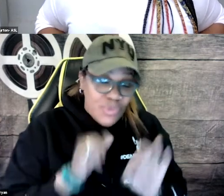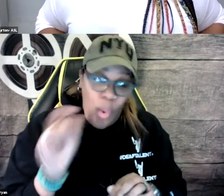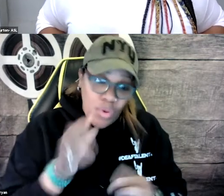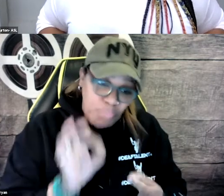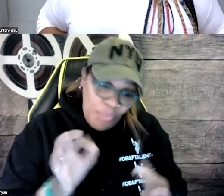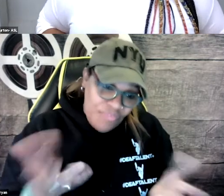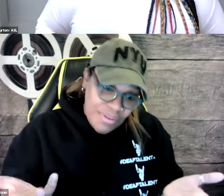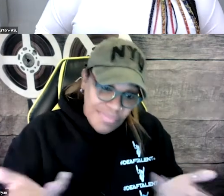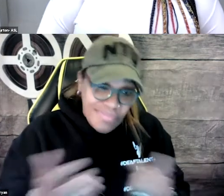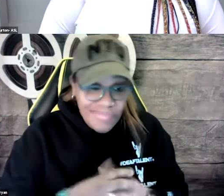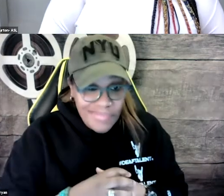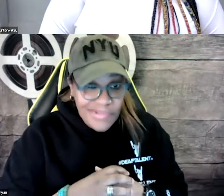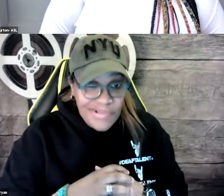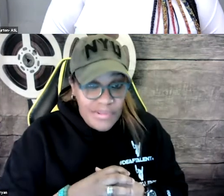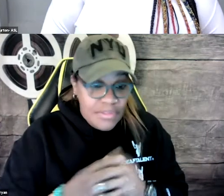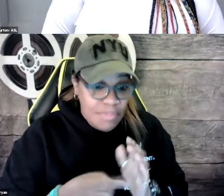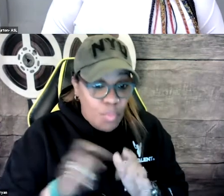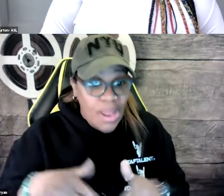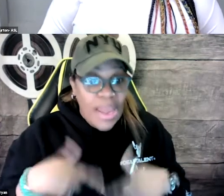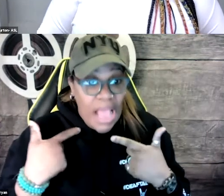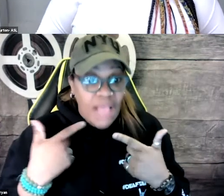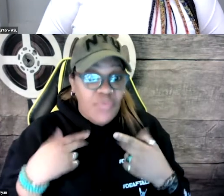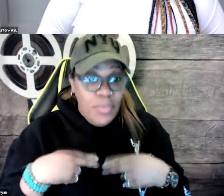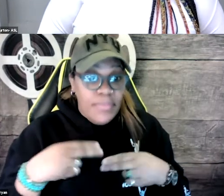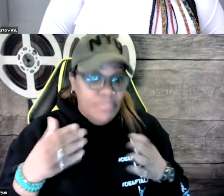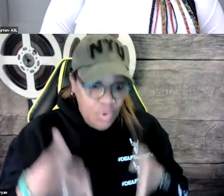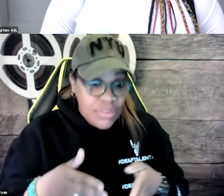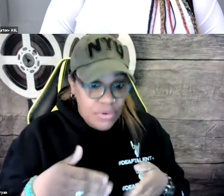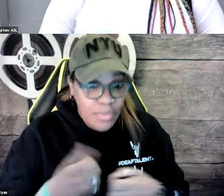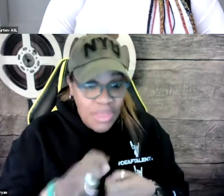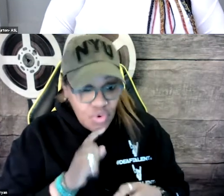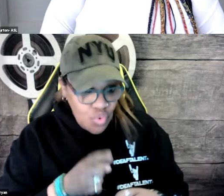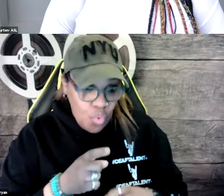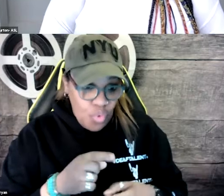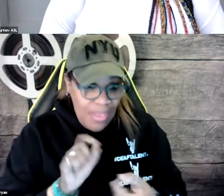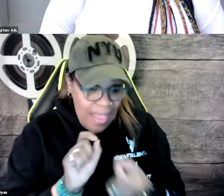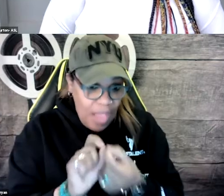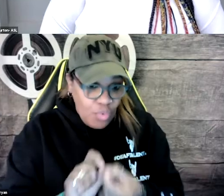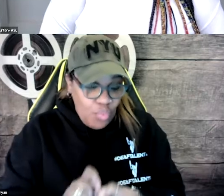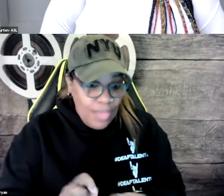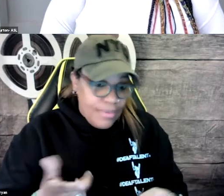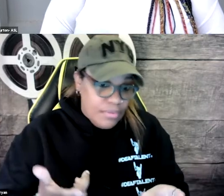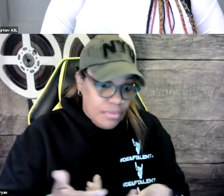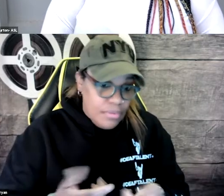Well, automatic captioning does not always work well. When you have a live human captioner,